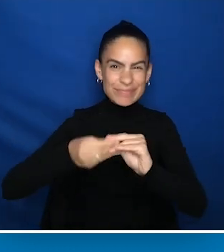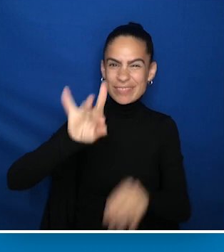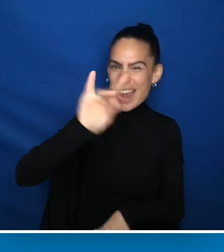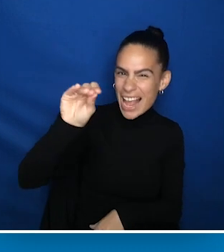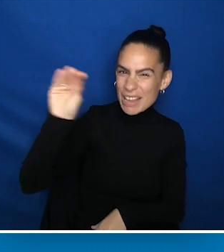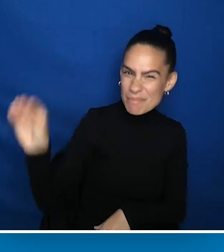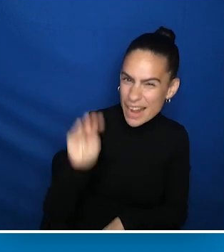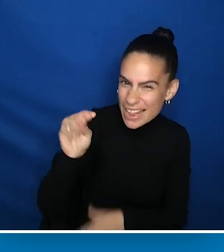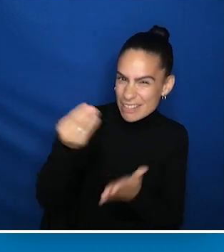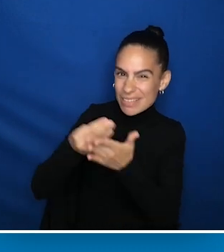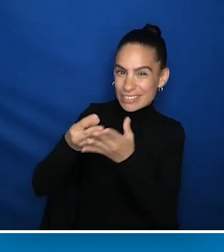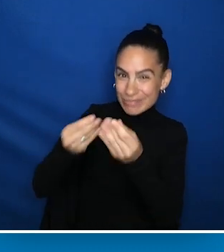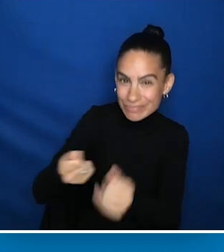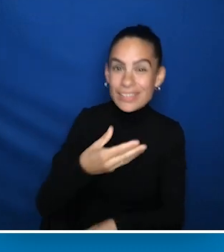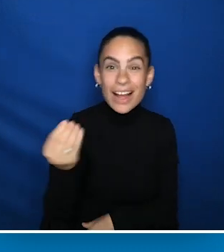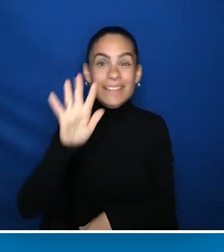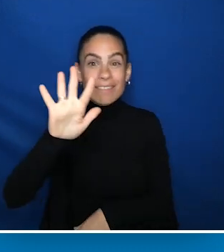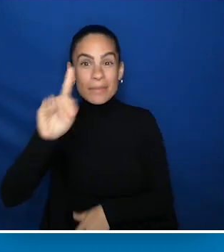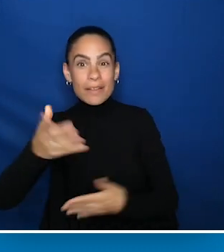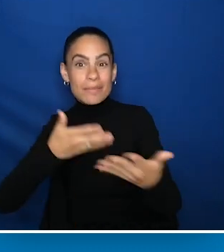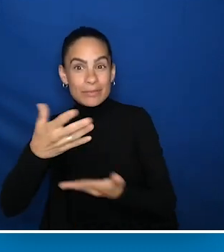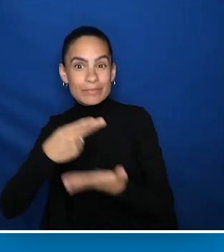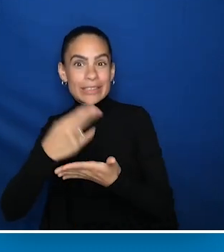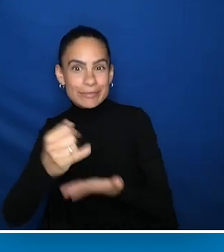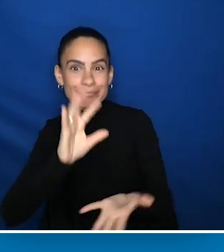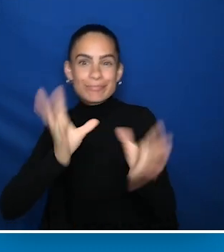and 51 engagement projects for a total of about $10 million.